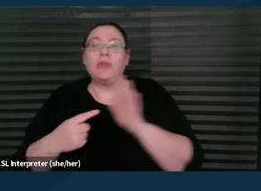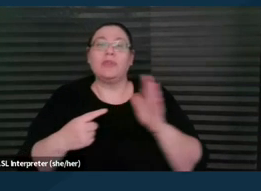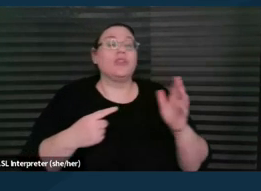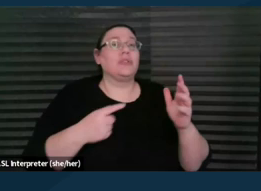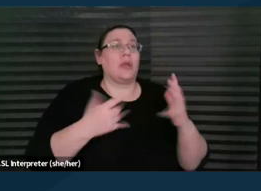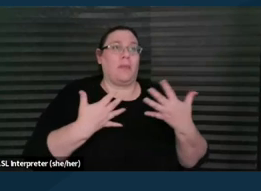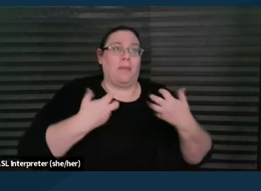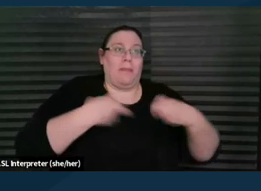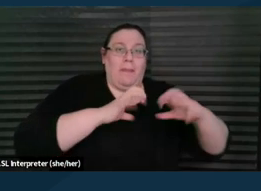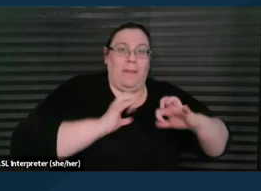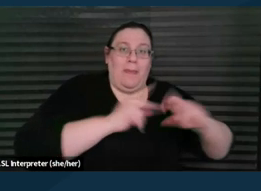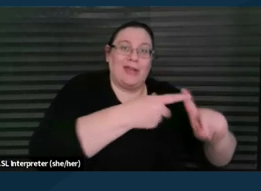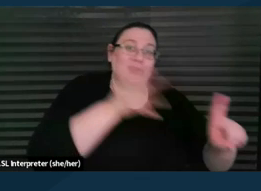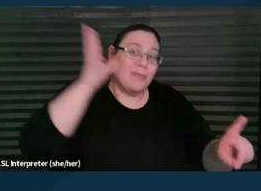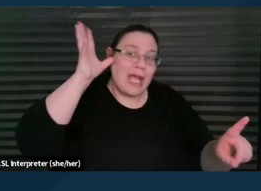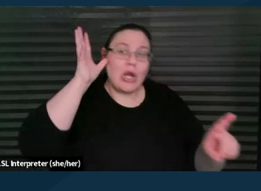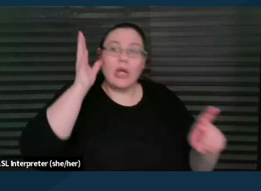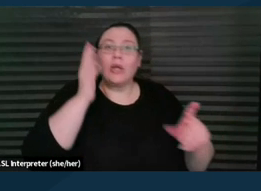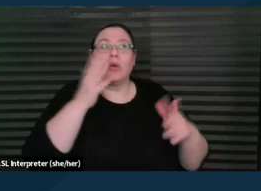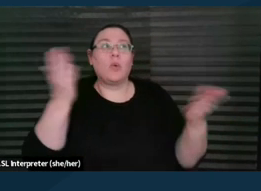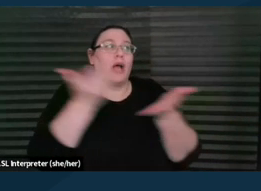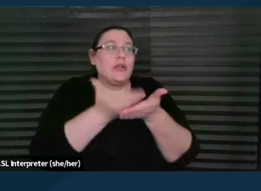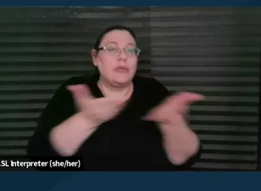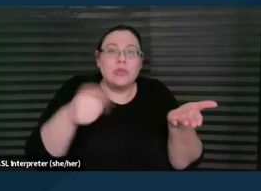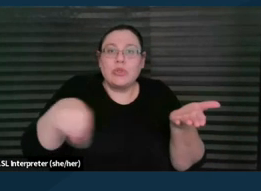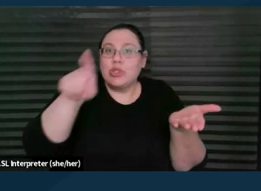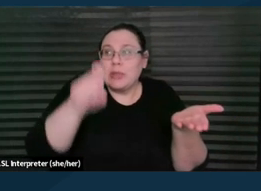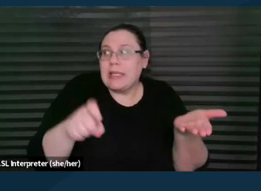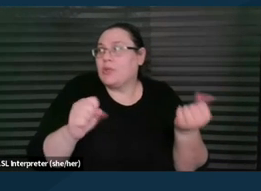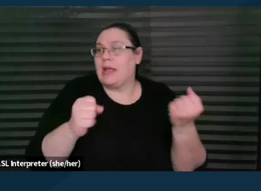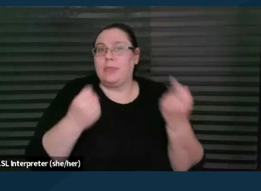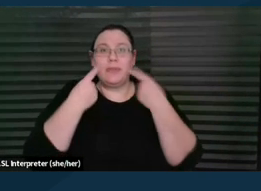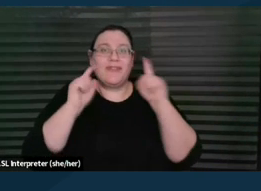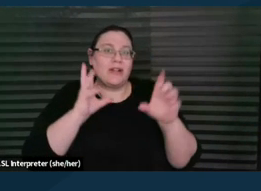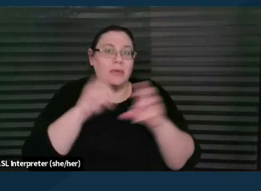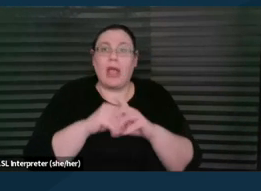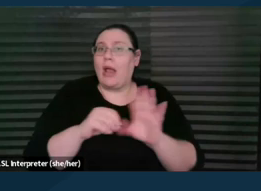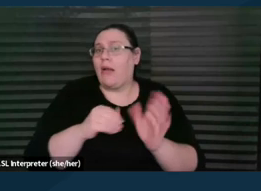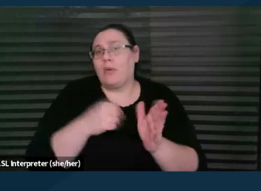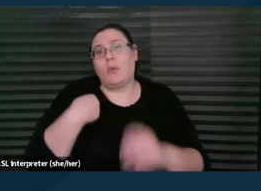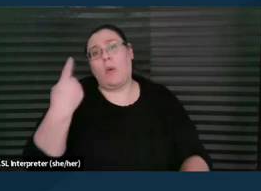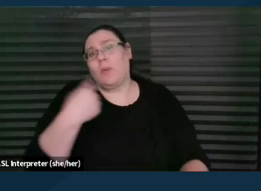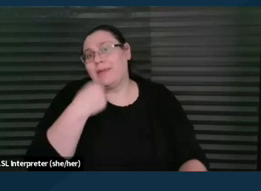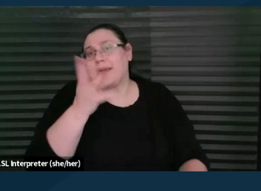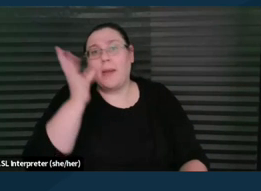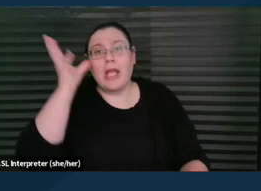Like, what resources do you need to be able to participate effectively? And we tell parents, you know, as Malhar said,